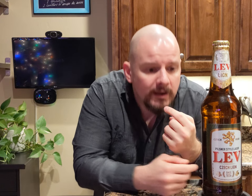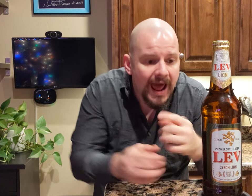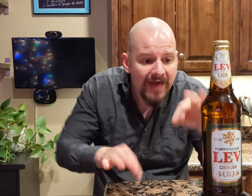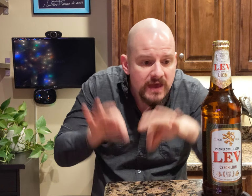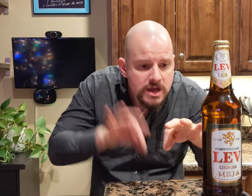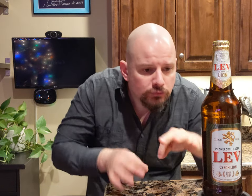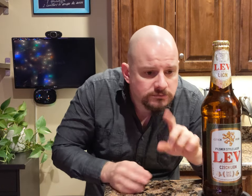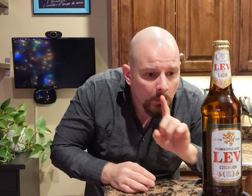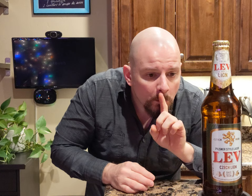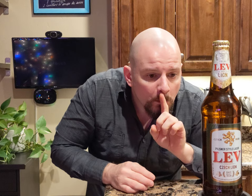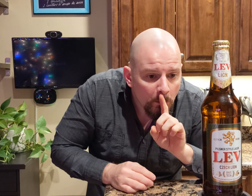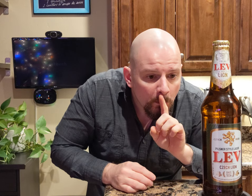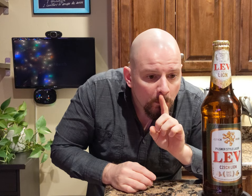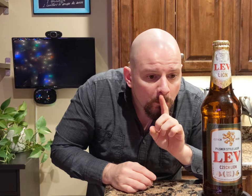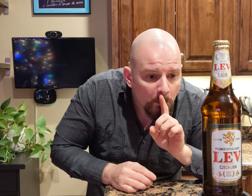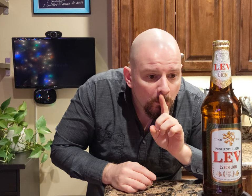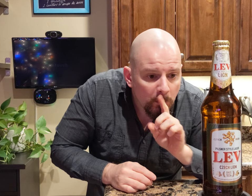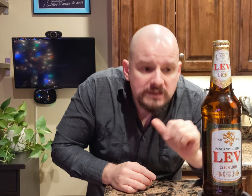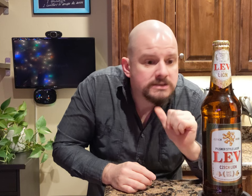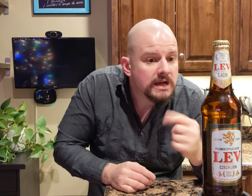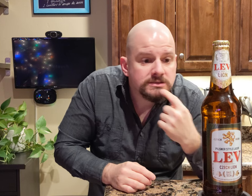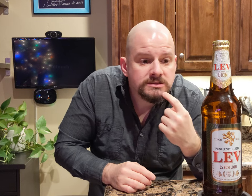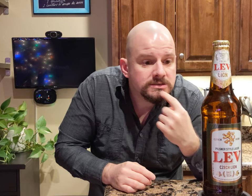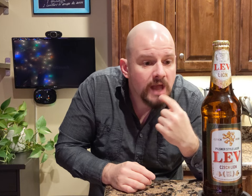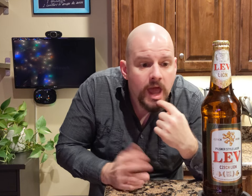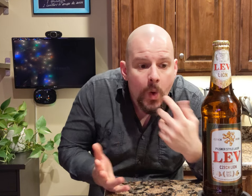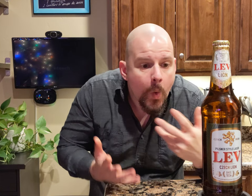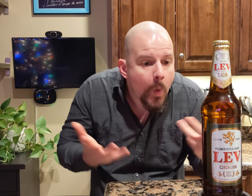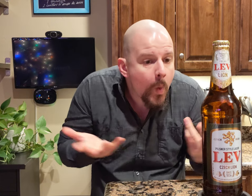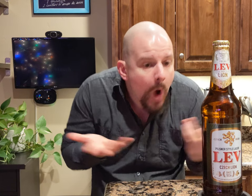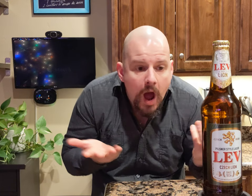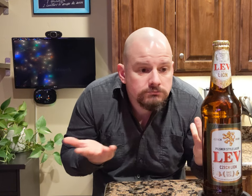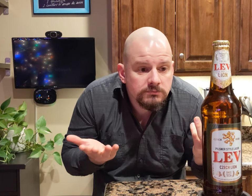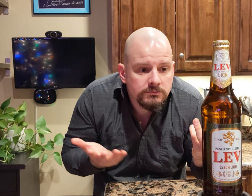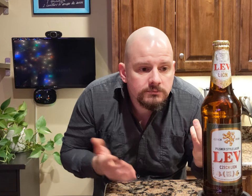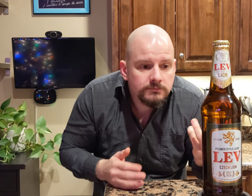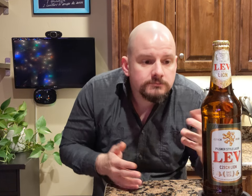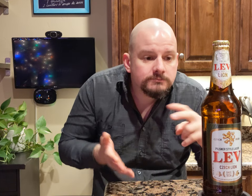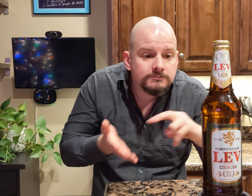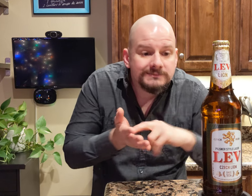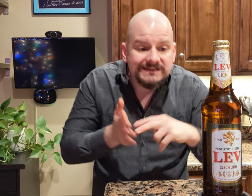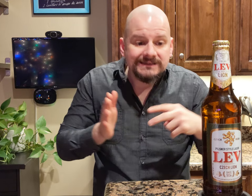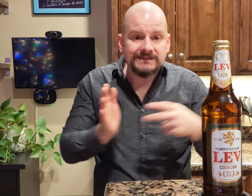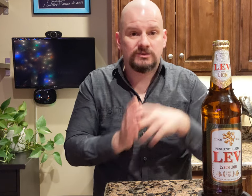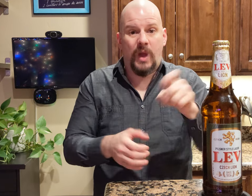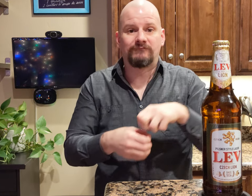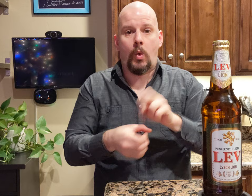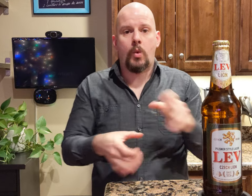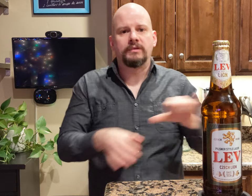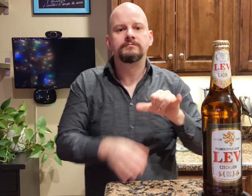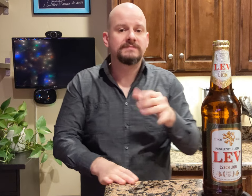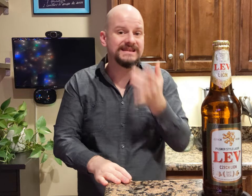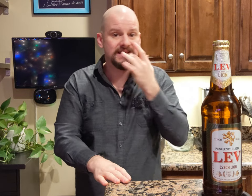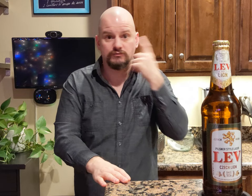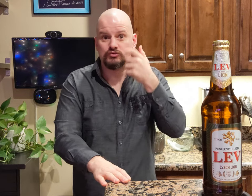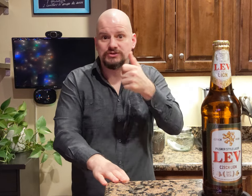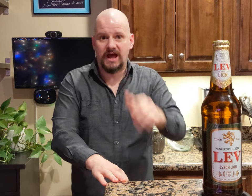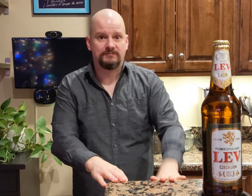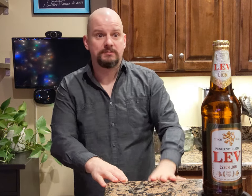It does not say what the ingredients are... This means you will have to pour it and taste it for yourself.